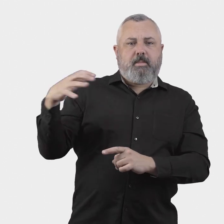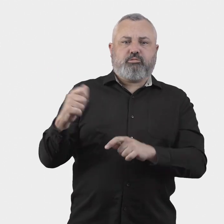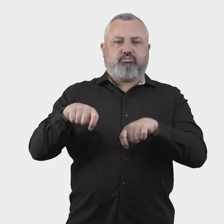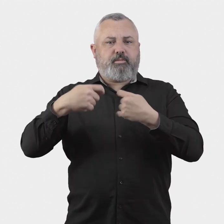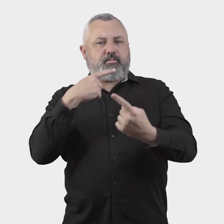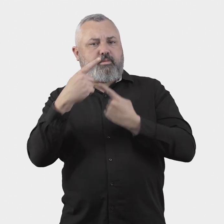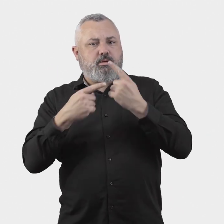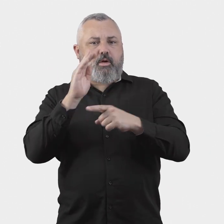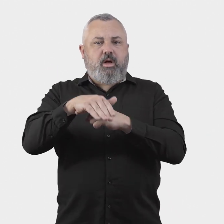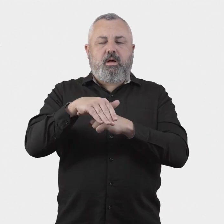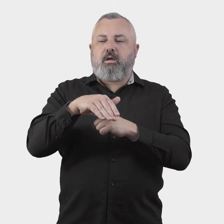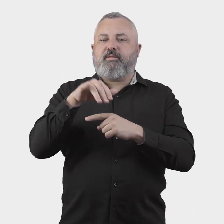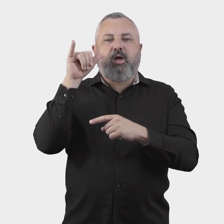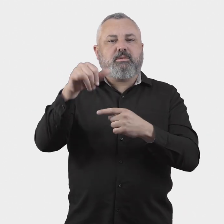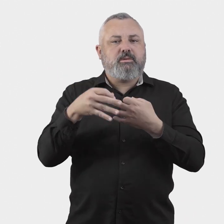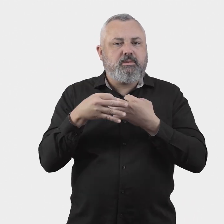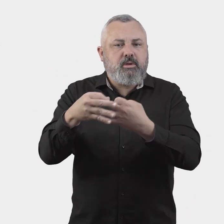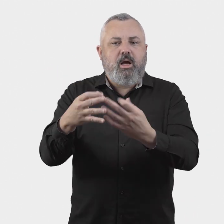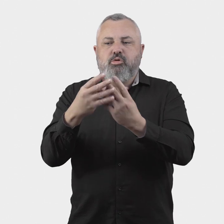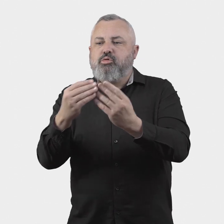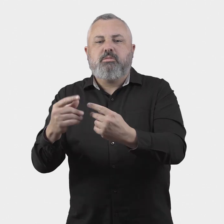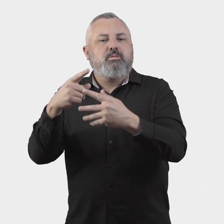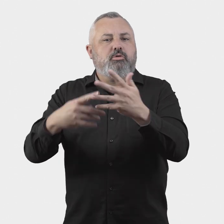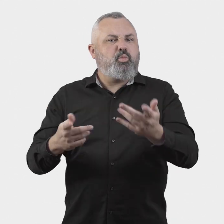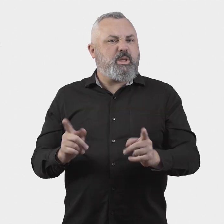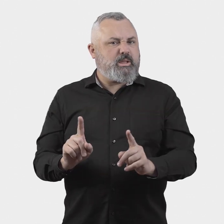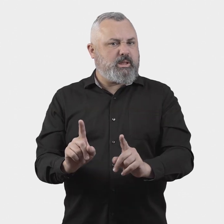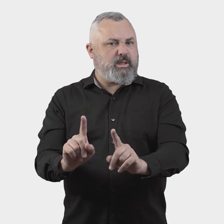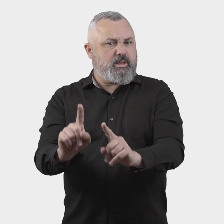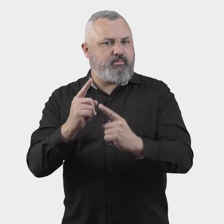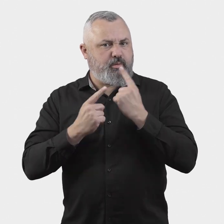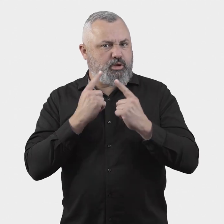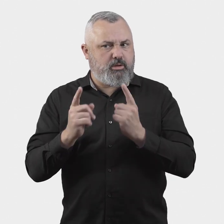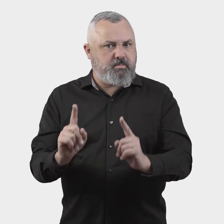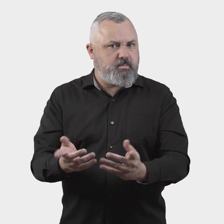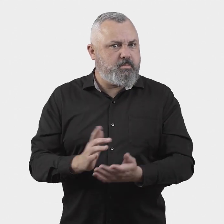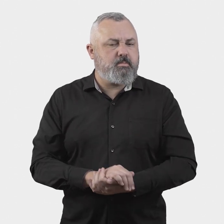provide information about delays and cancellations?